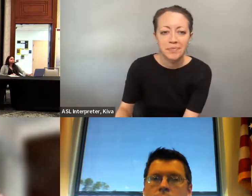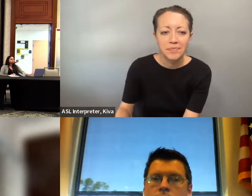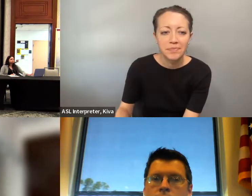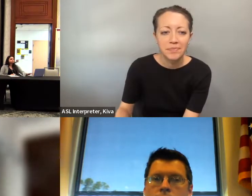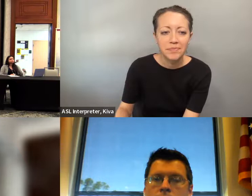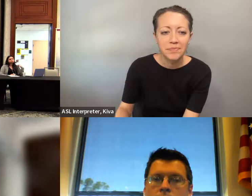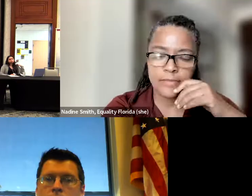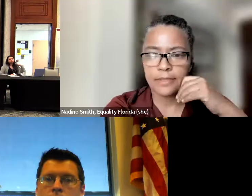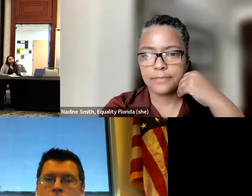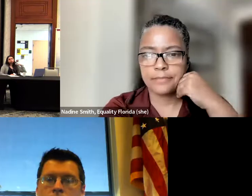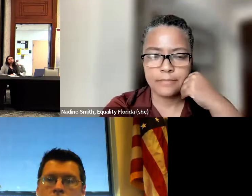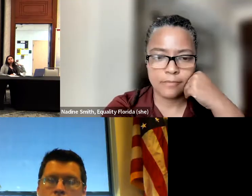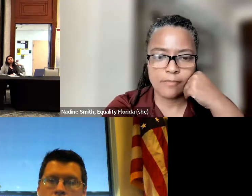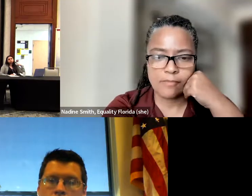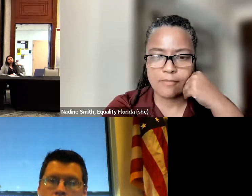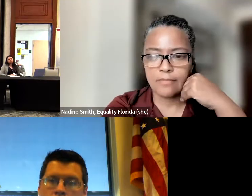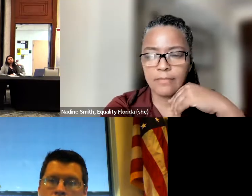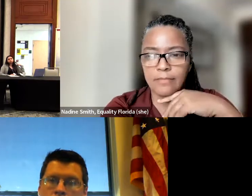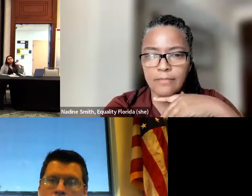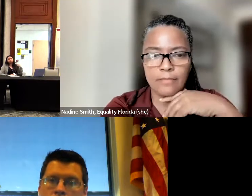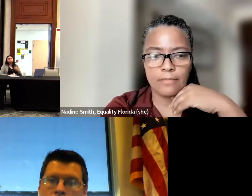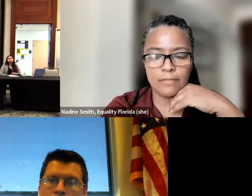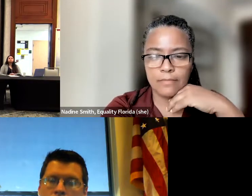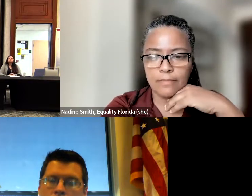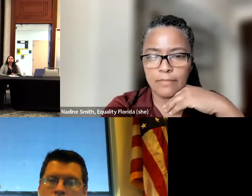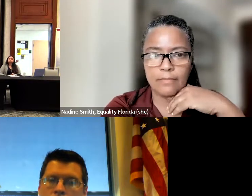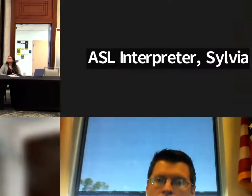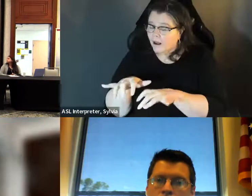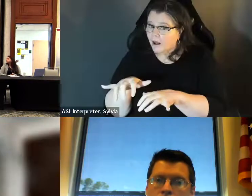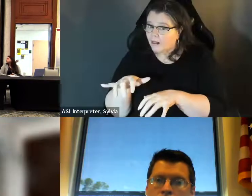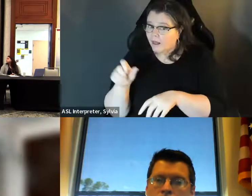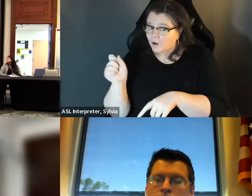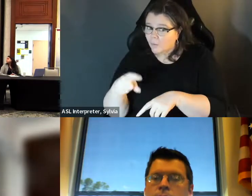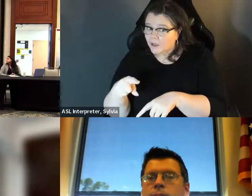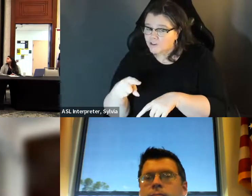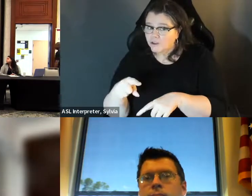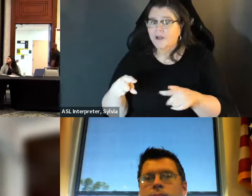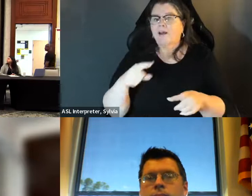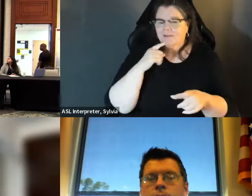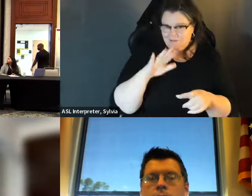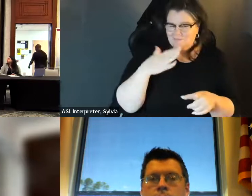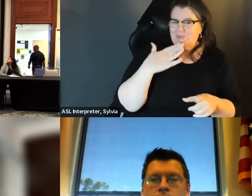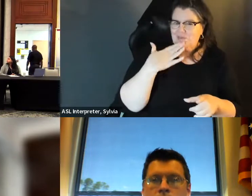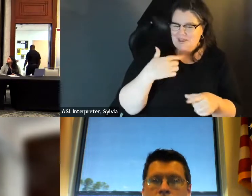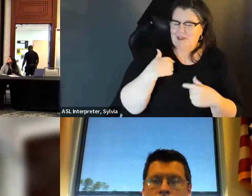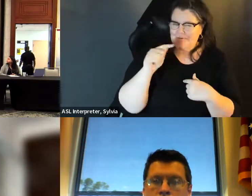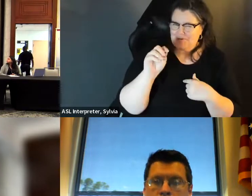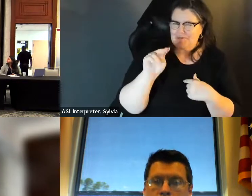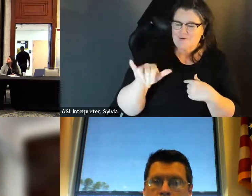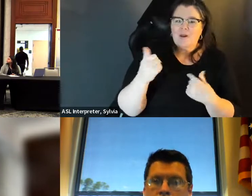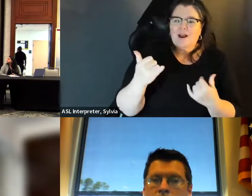» Thank you so much. I'm going to check in with Tony or other folks helping moderate the chat. Do we have any online chat, maybe we have time for just one.